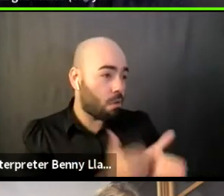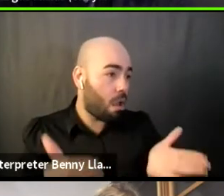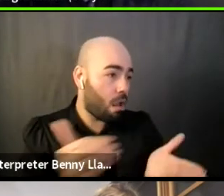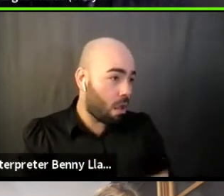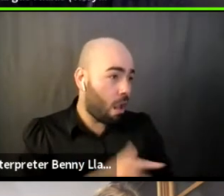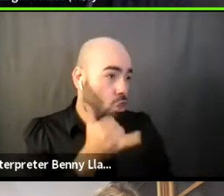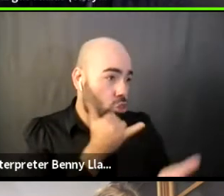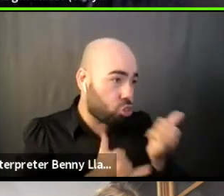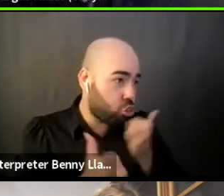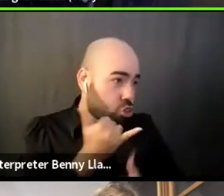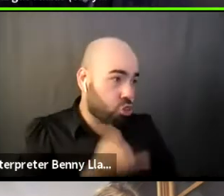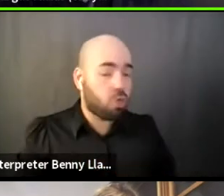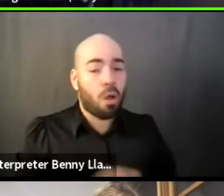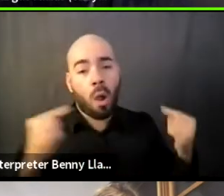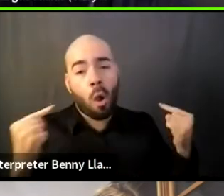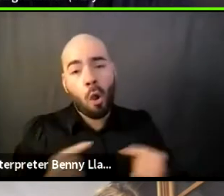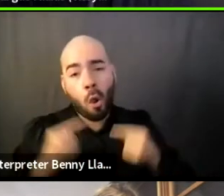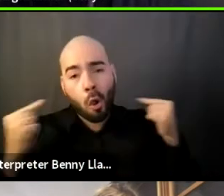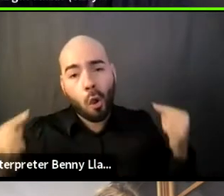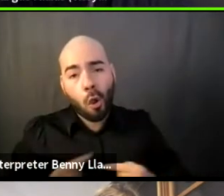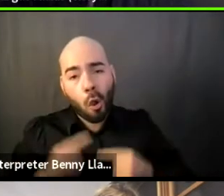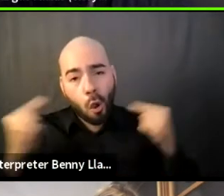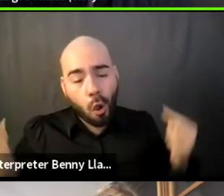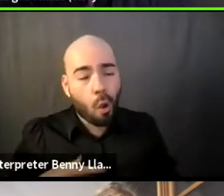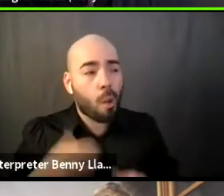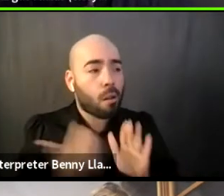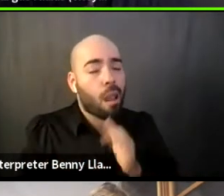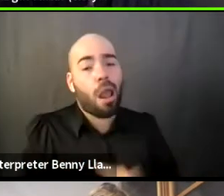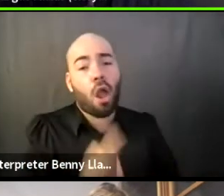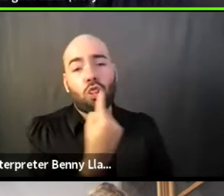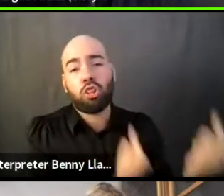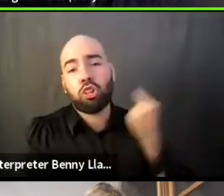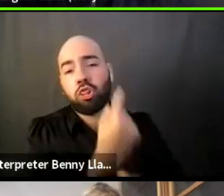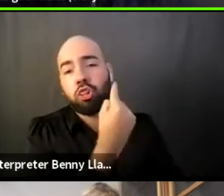that cause harm towards us, but there are some times